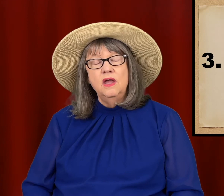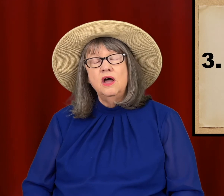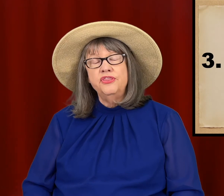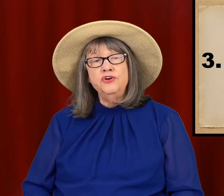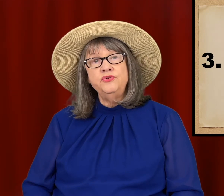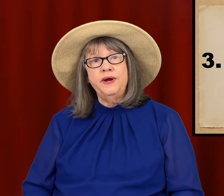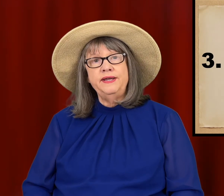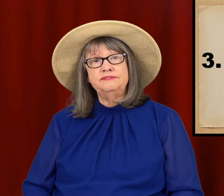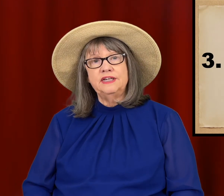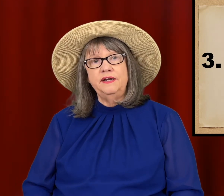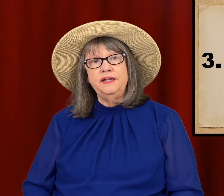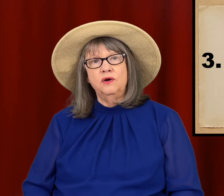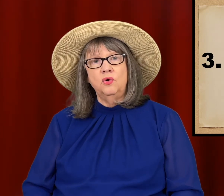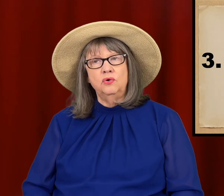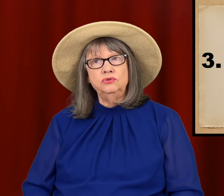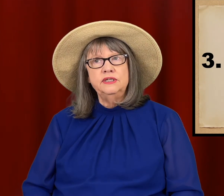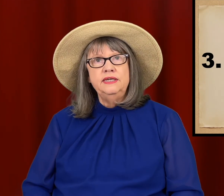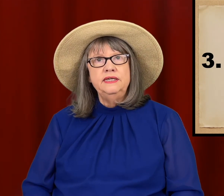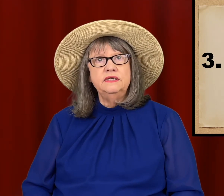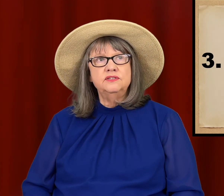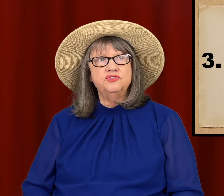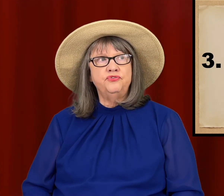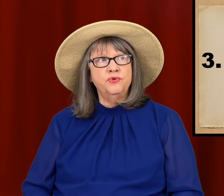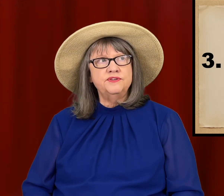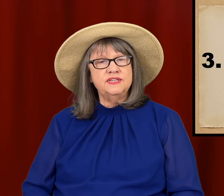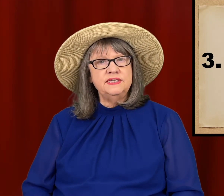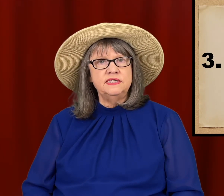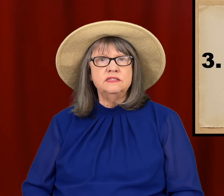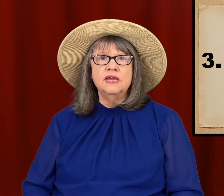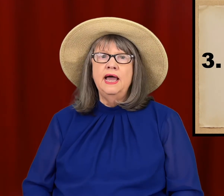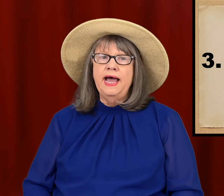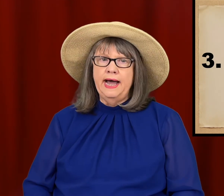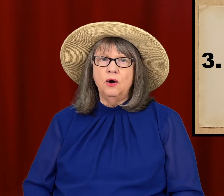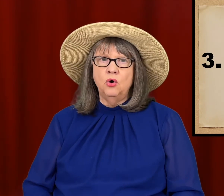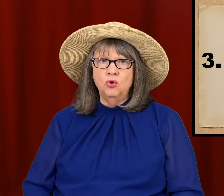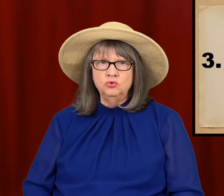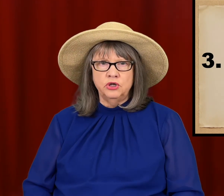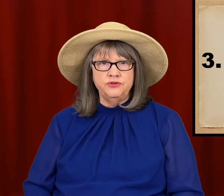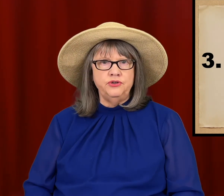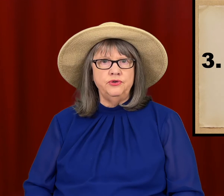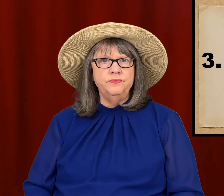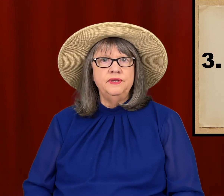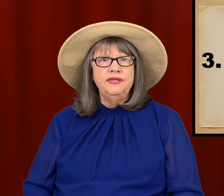A third way of signing OLD is for the sentence "How old are you?"